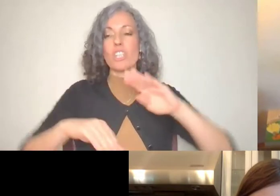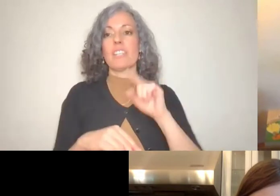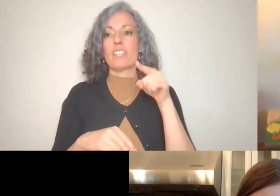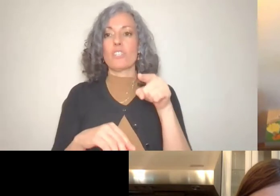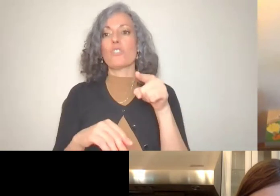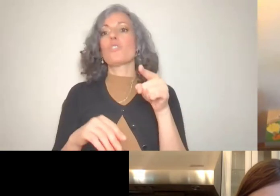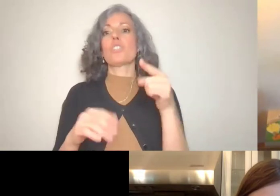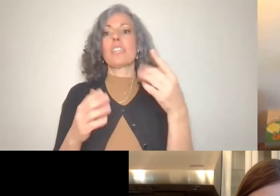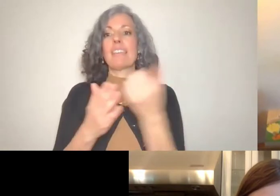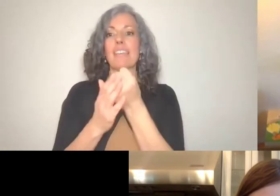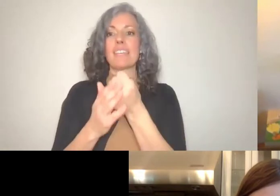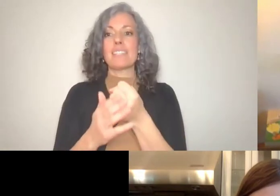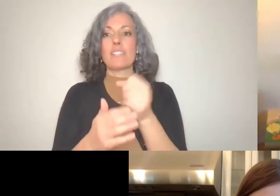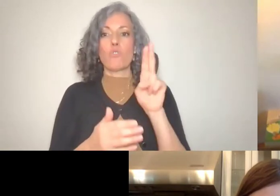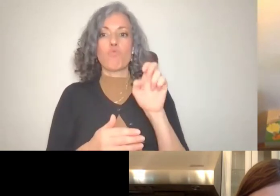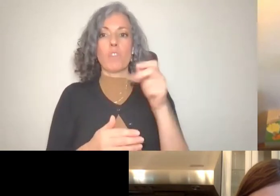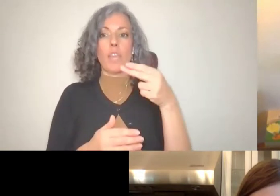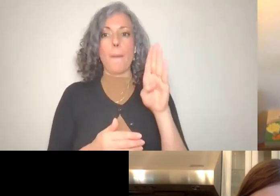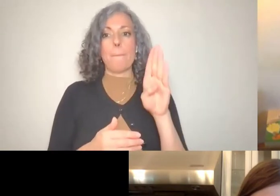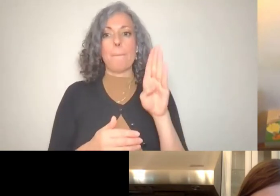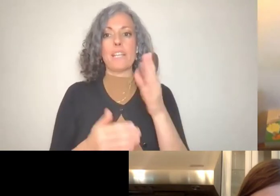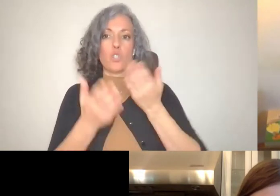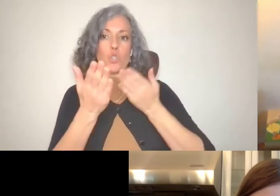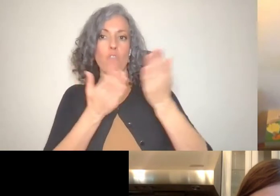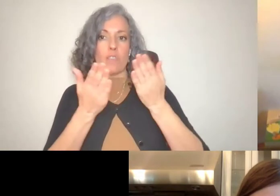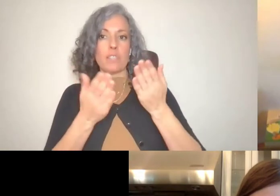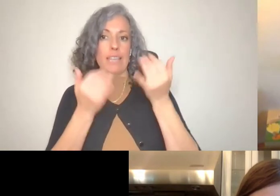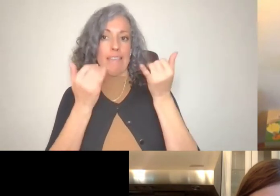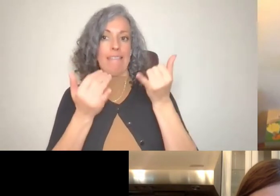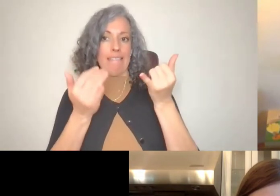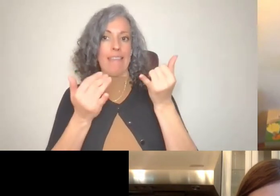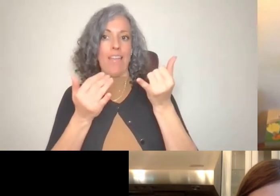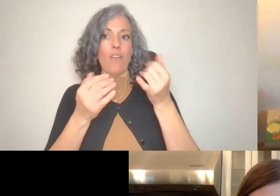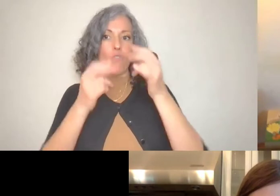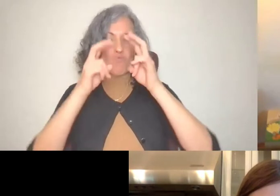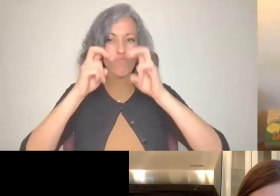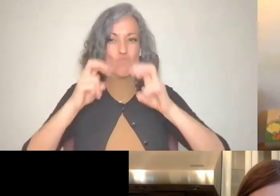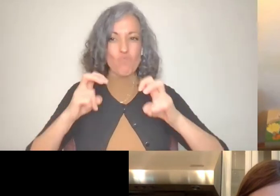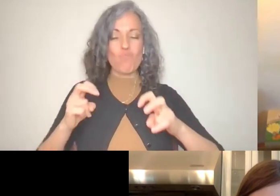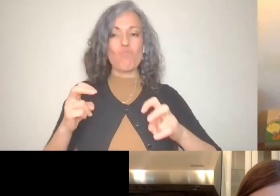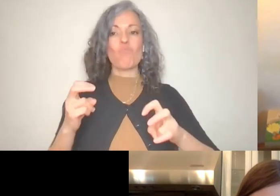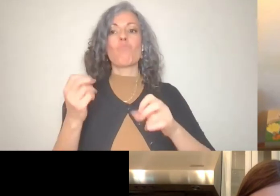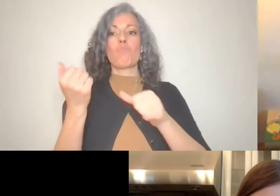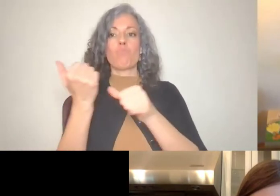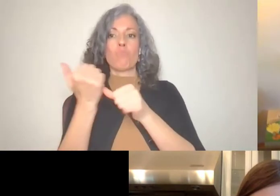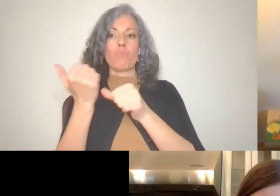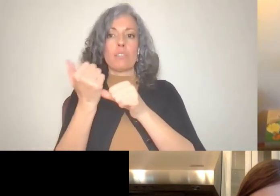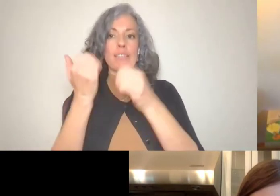services and currently works as a research assistant, as I mentioned and that's at Syracuse University.